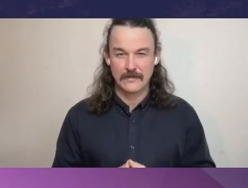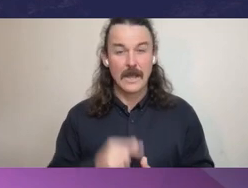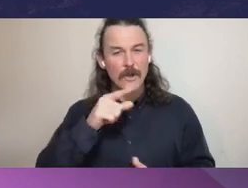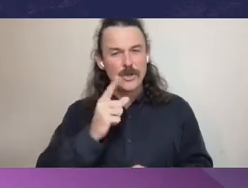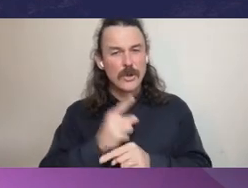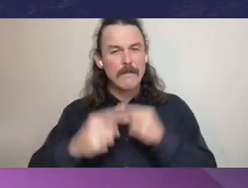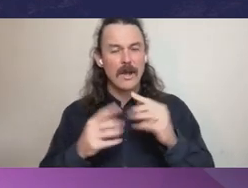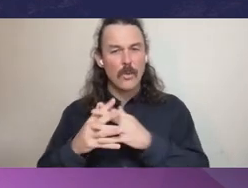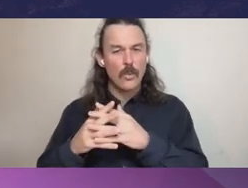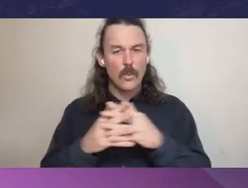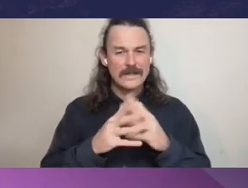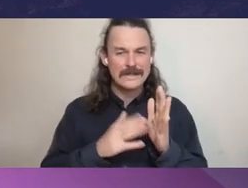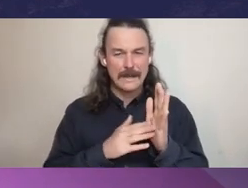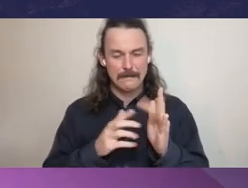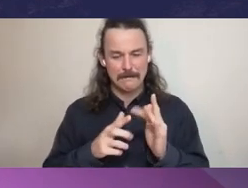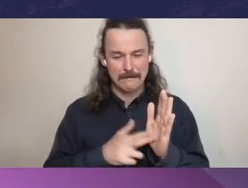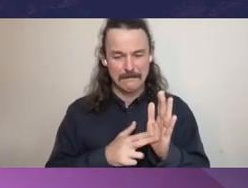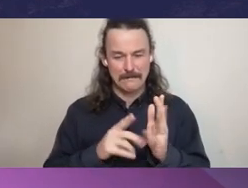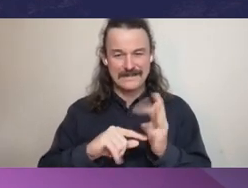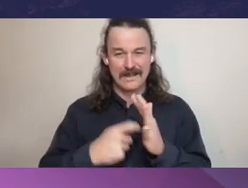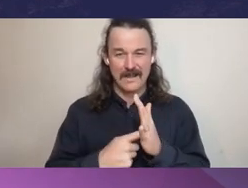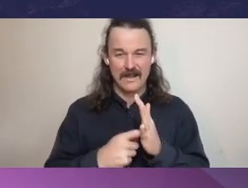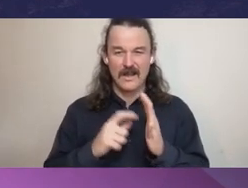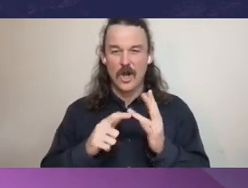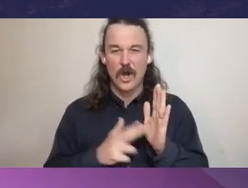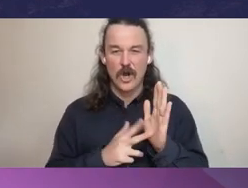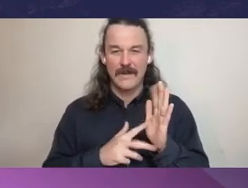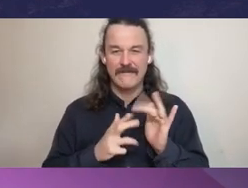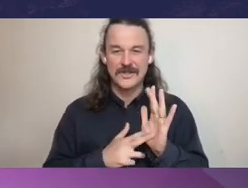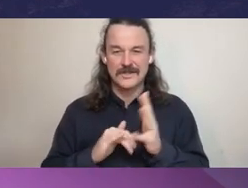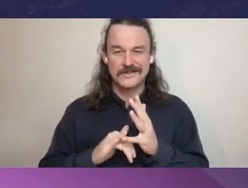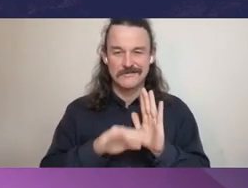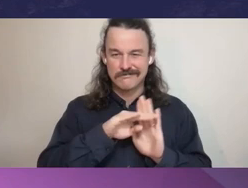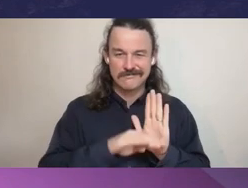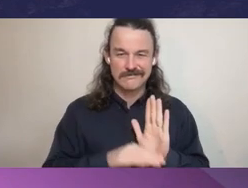to expand on this, but I think it highlights the fact that right now